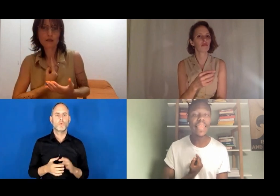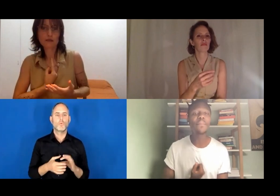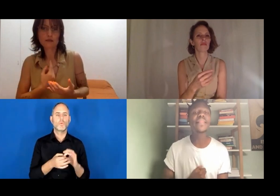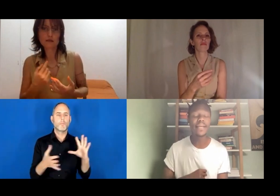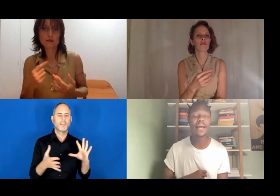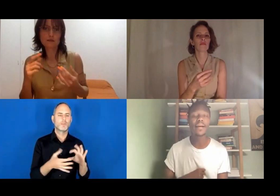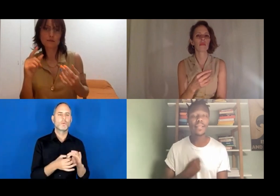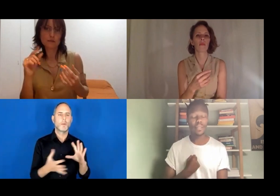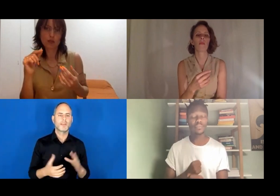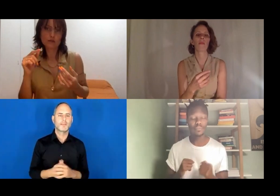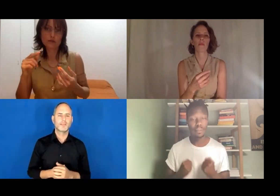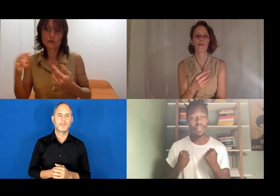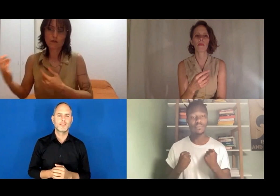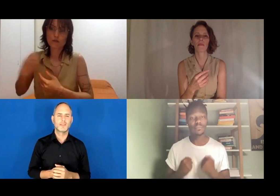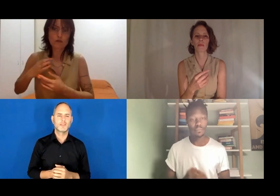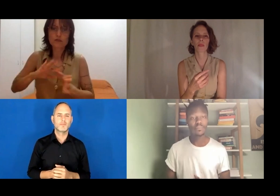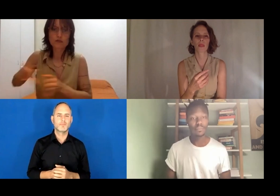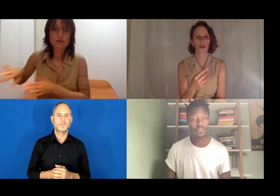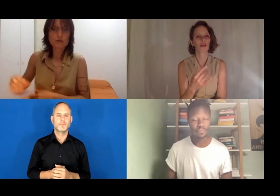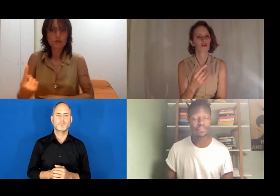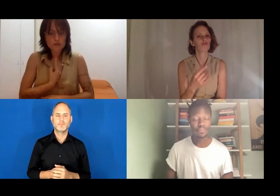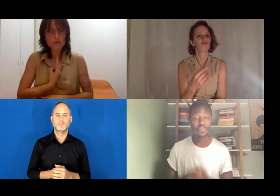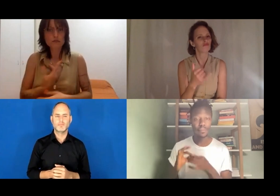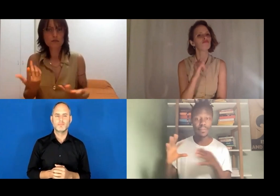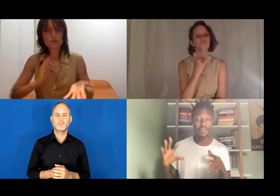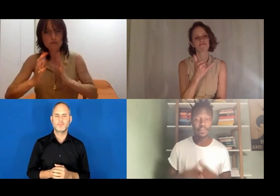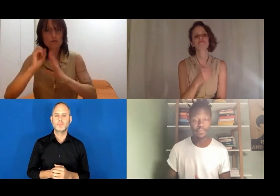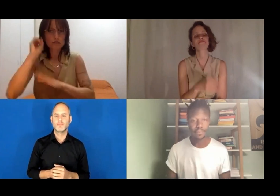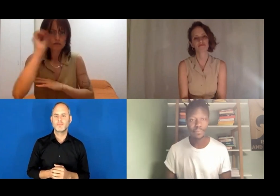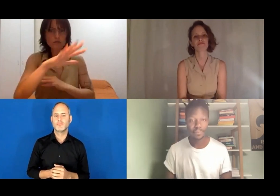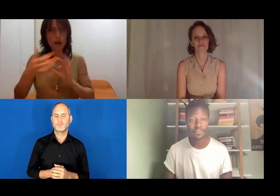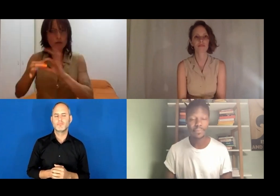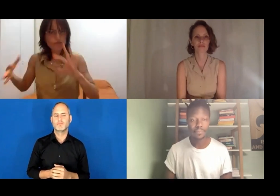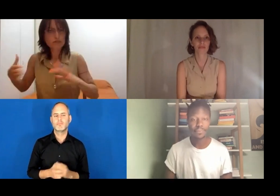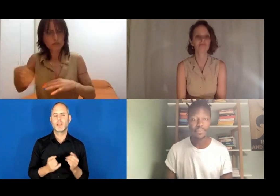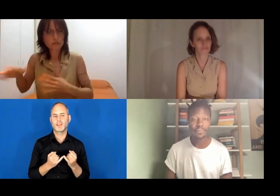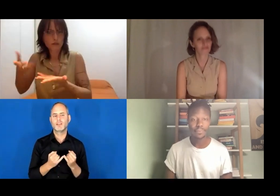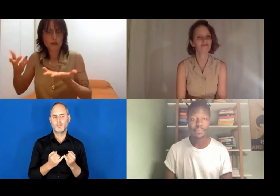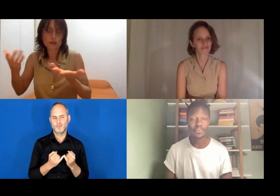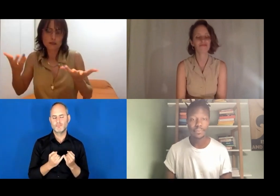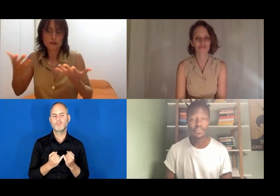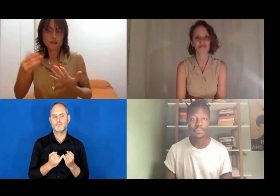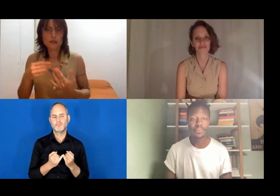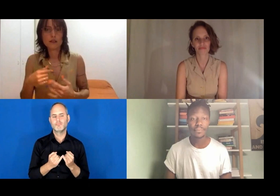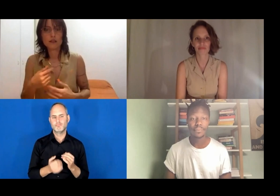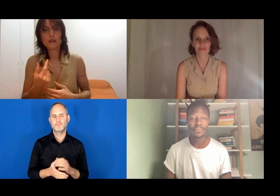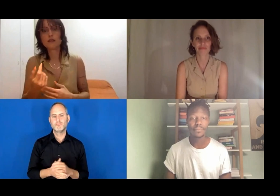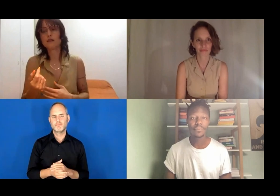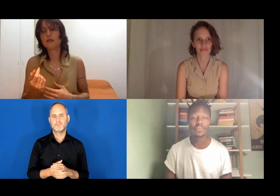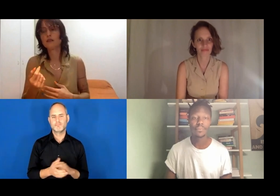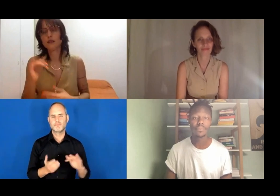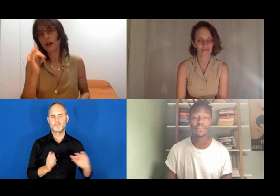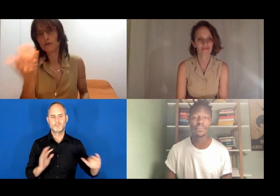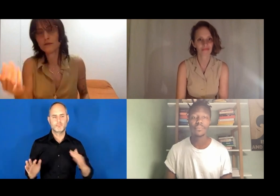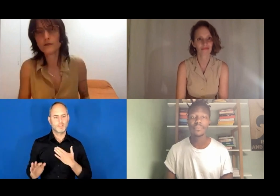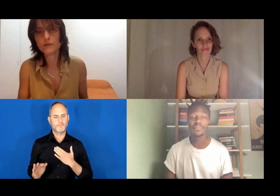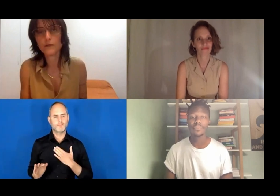an application. They could do it by themselves, say whatever they want, send it in and get an answer.